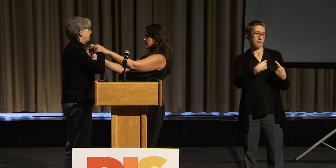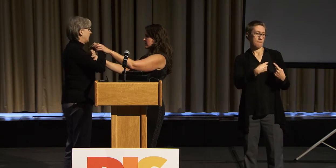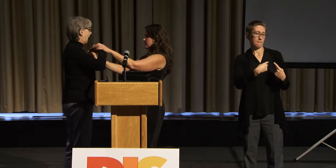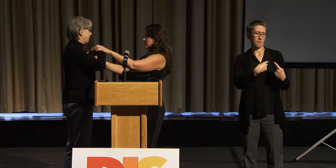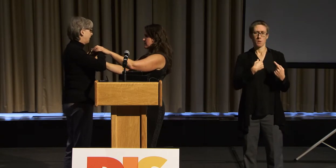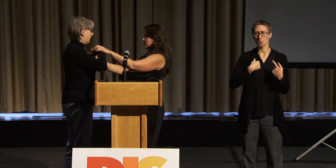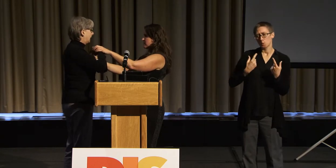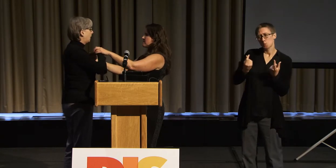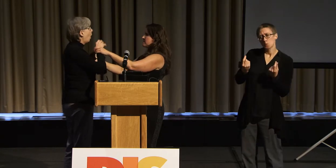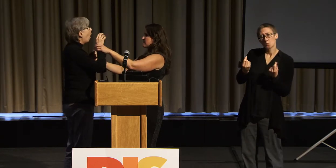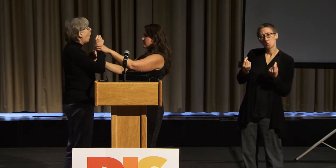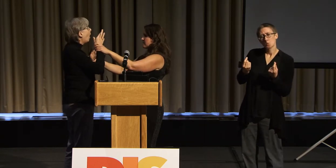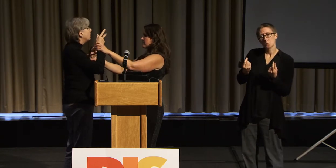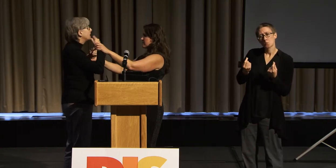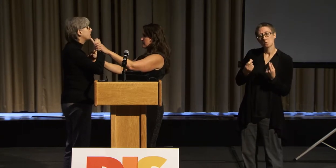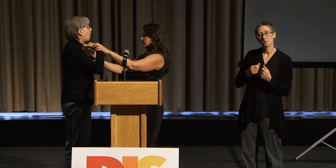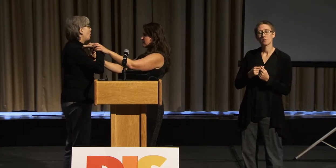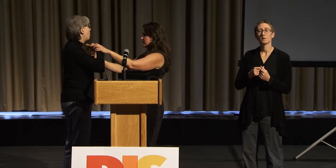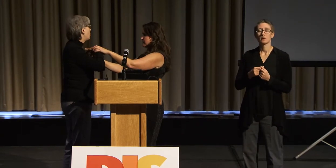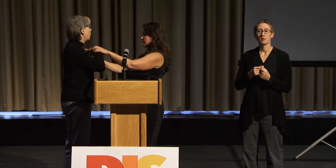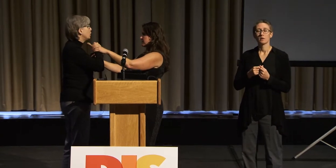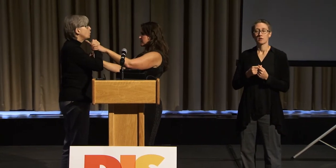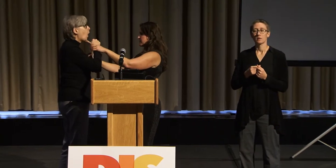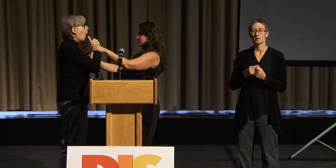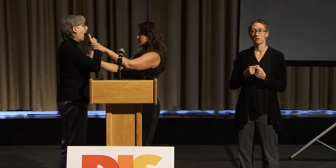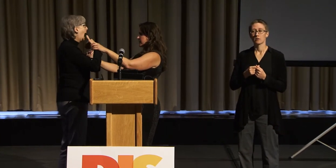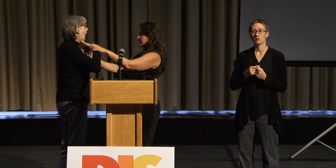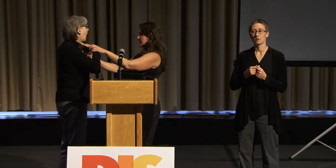Or when they say we do not have audio description